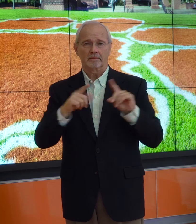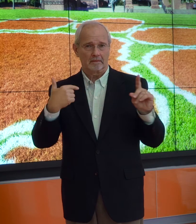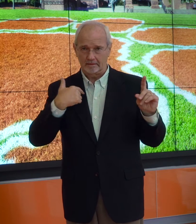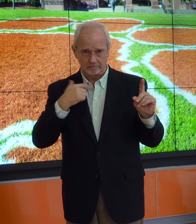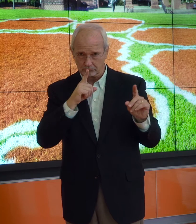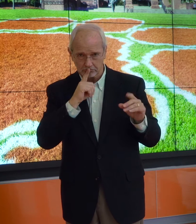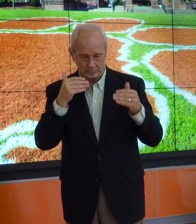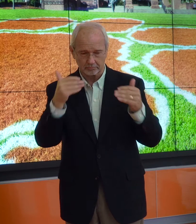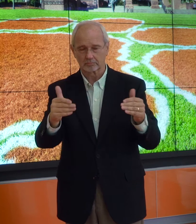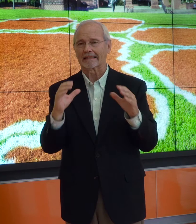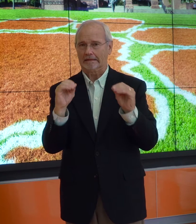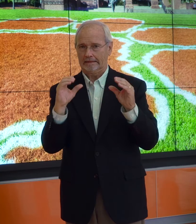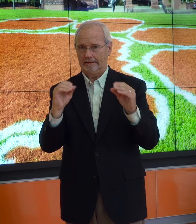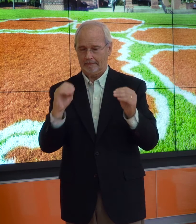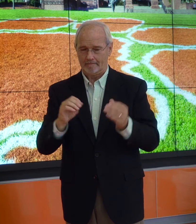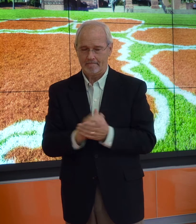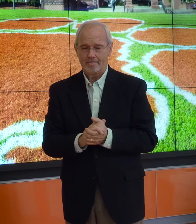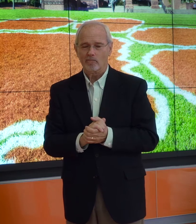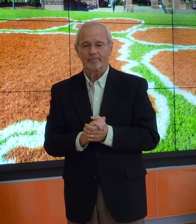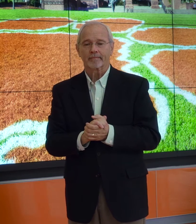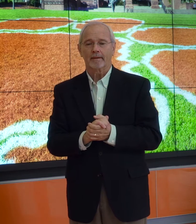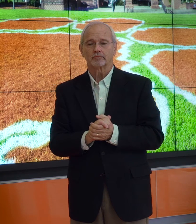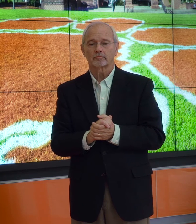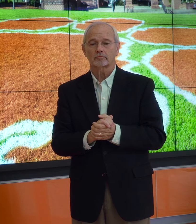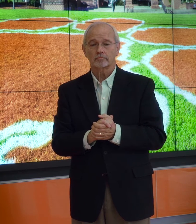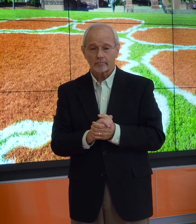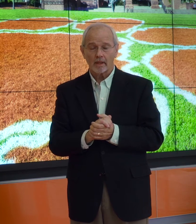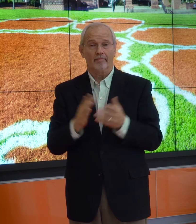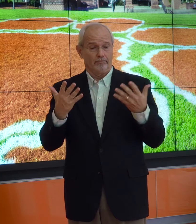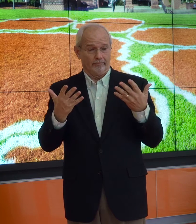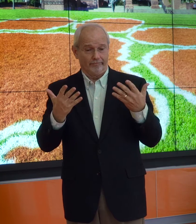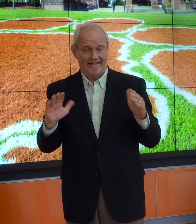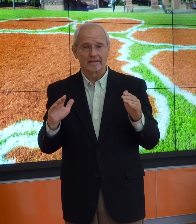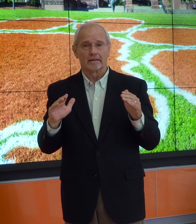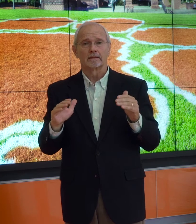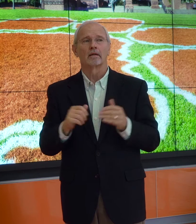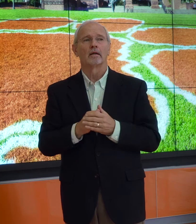I didn't complain. I went ahead and taught the class.